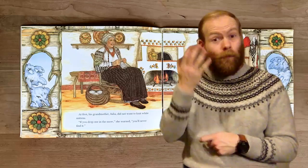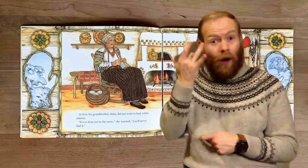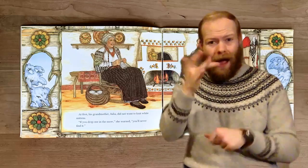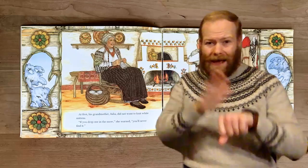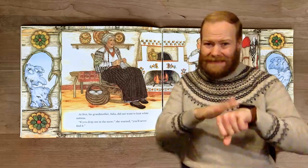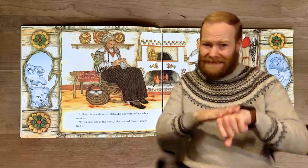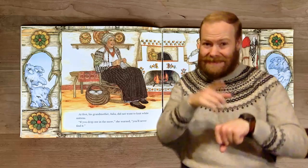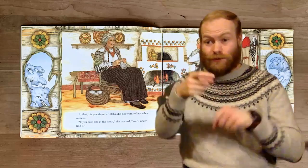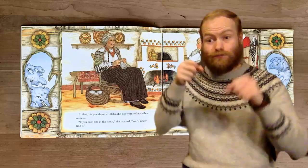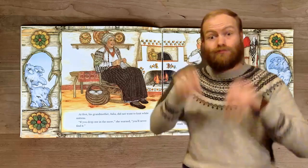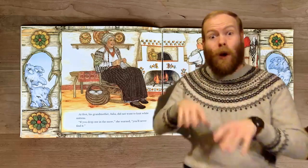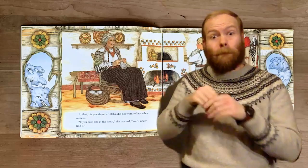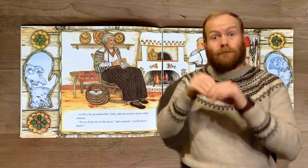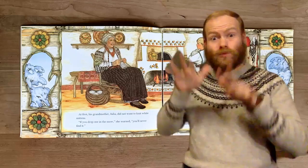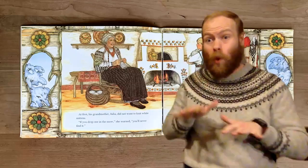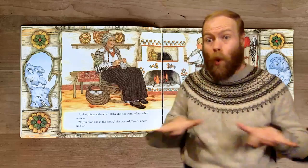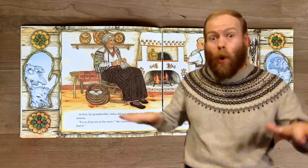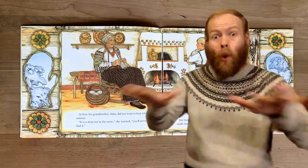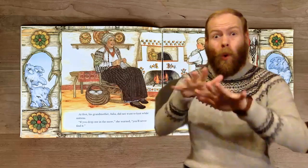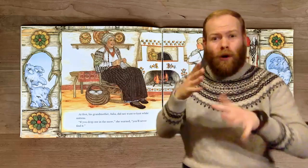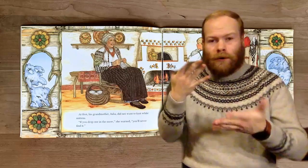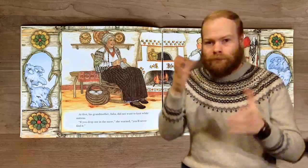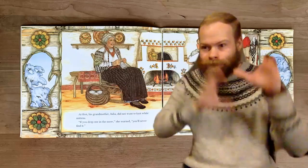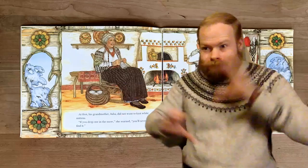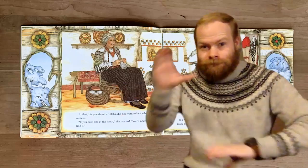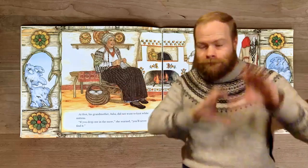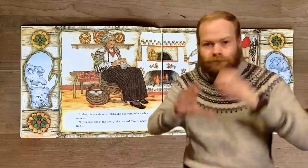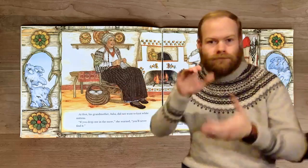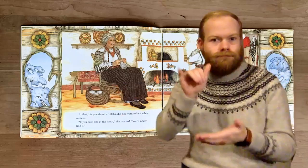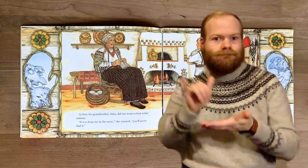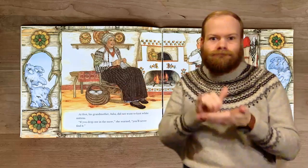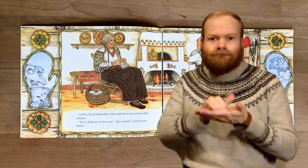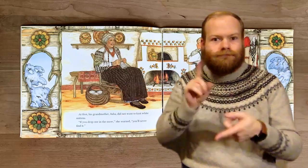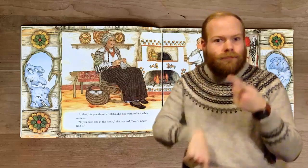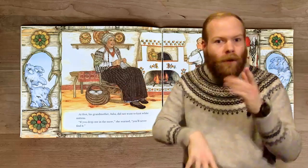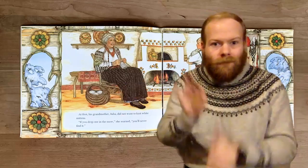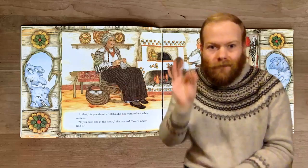“If you drop one in the snow,” she warned, “you’ll never find it.”